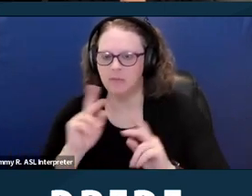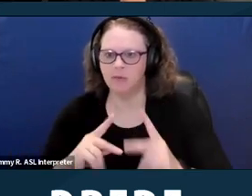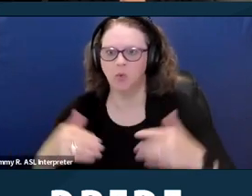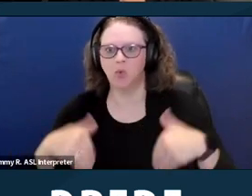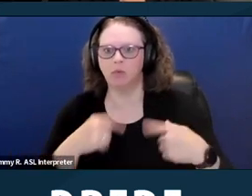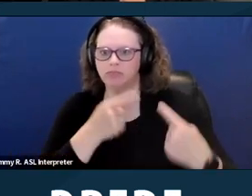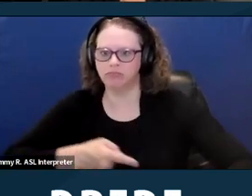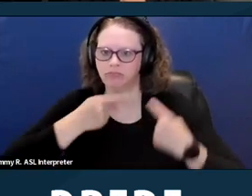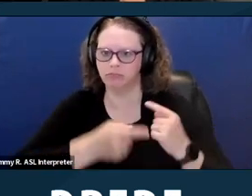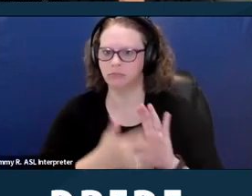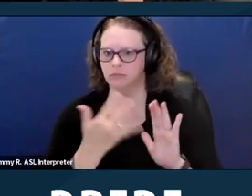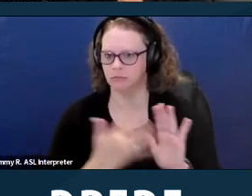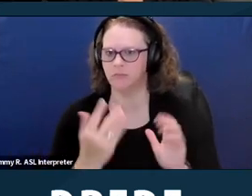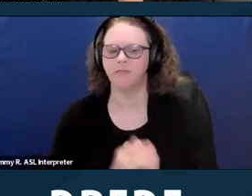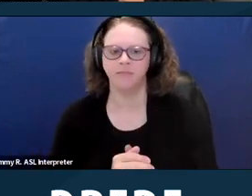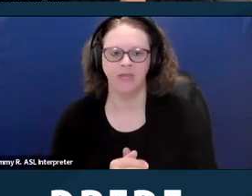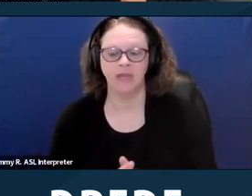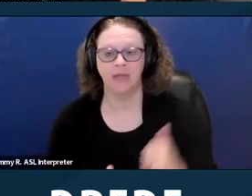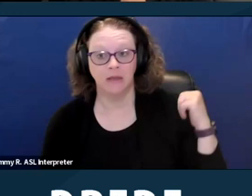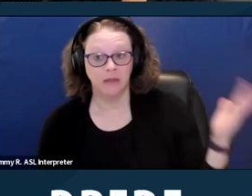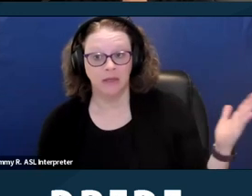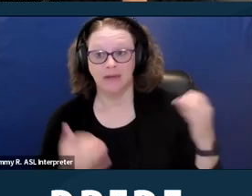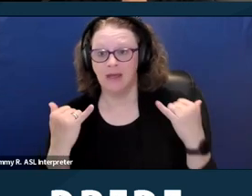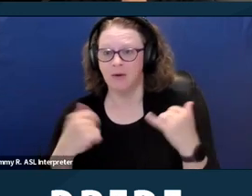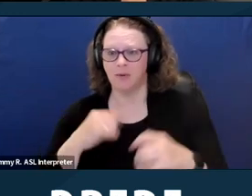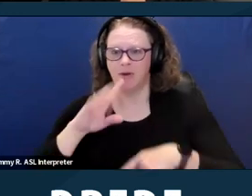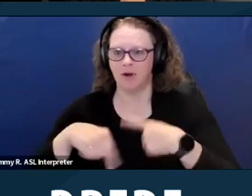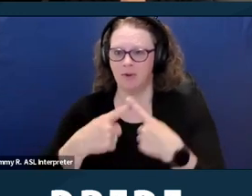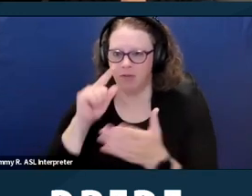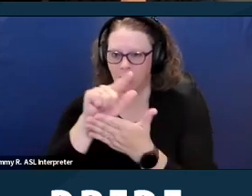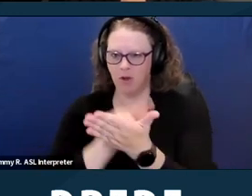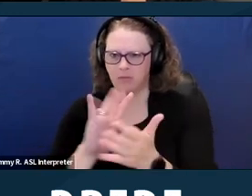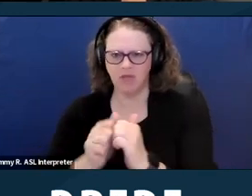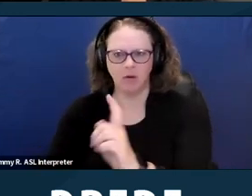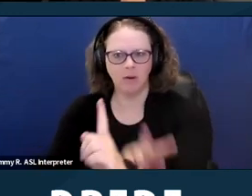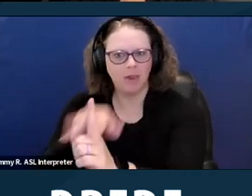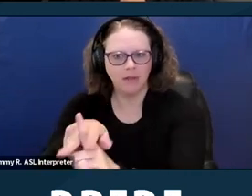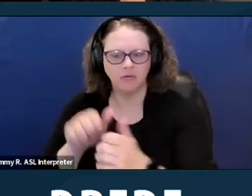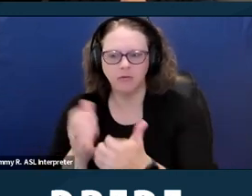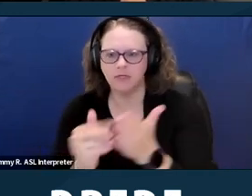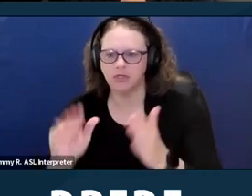So now I'm going to talk about the law and how it applies to Section Eight discrimination. And again, I'll pause